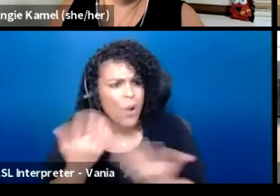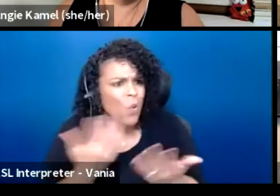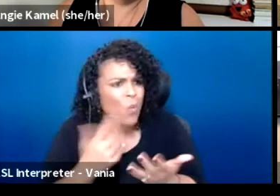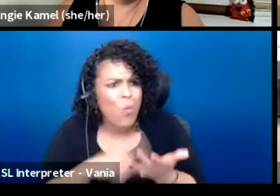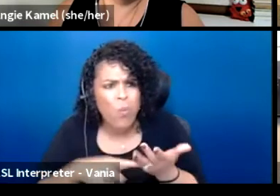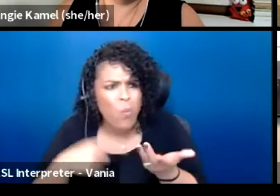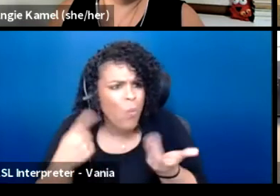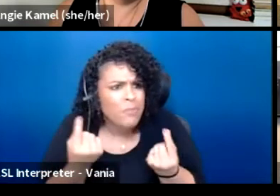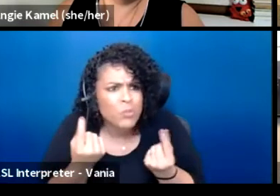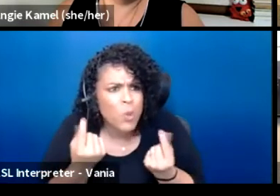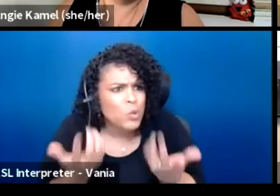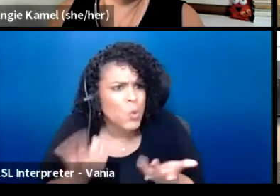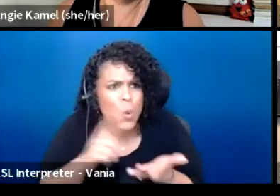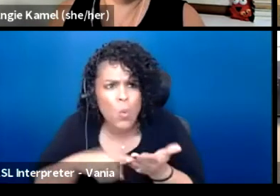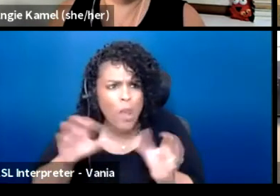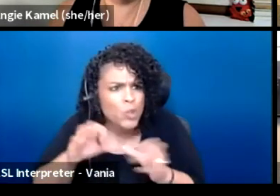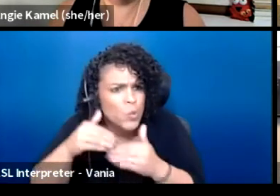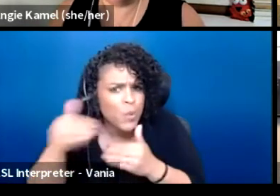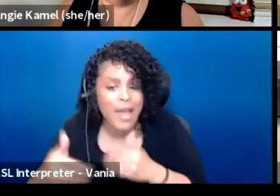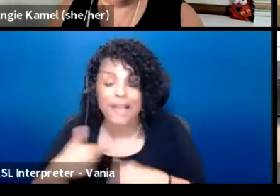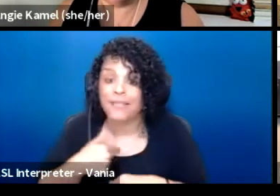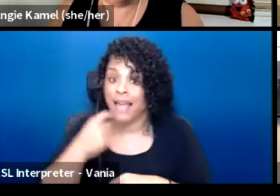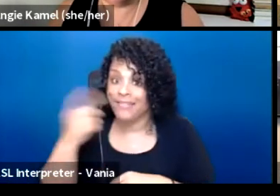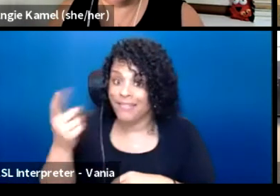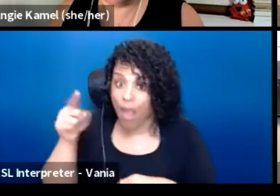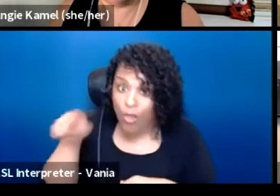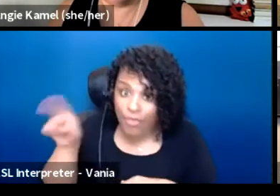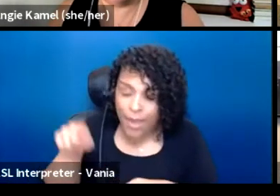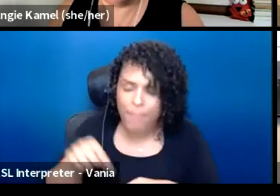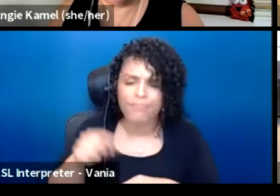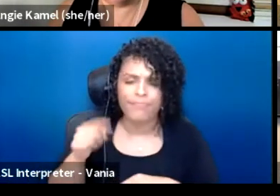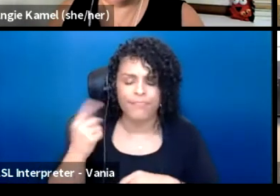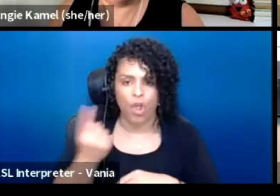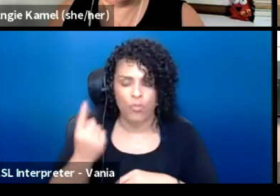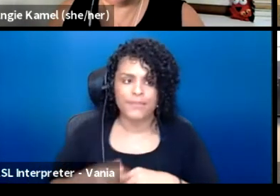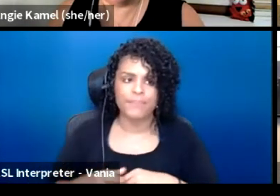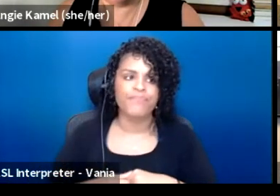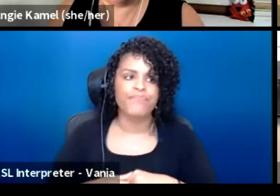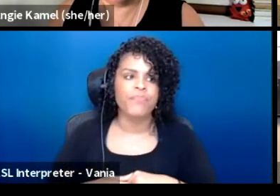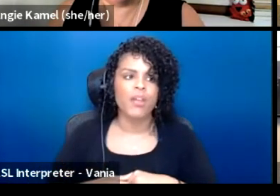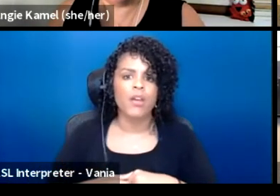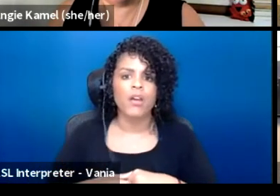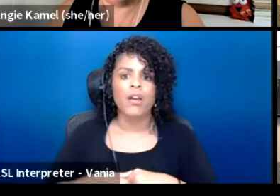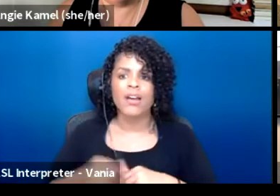What do I do next? And what I always tell folks is that our impact practice.